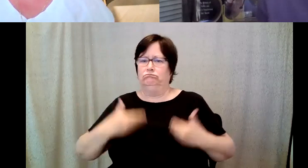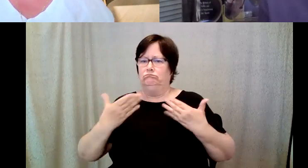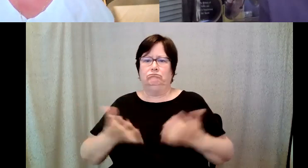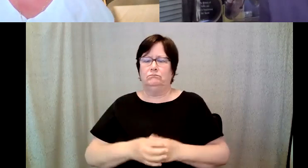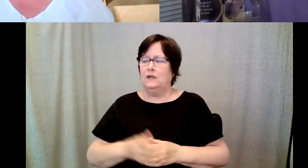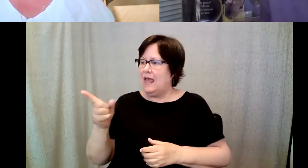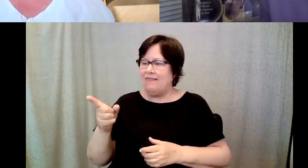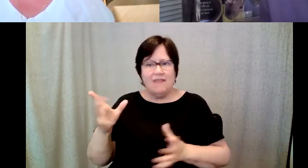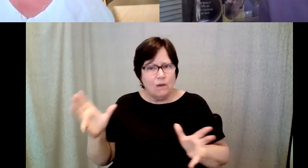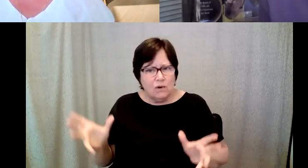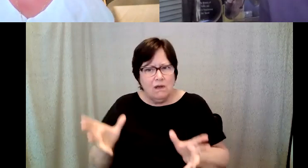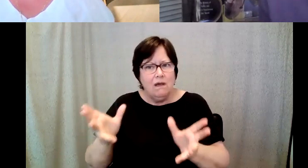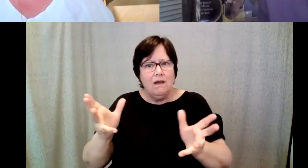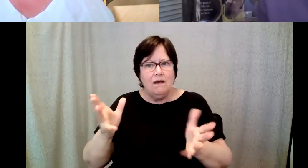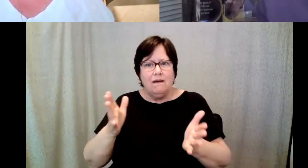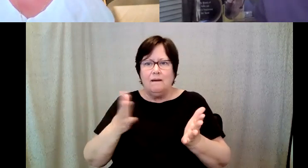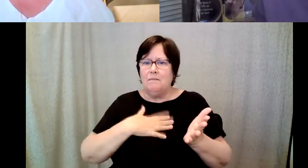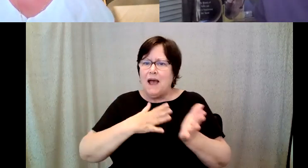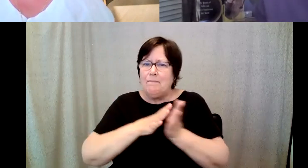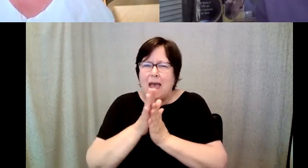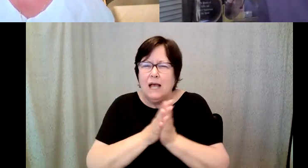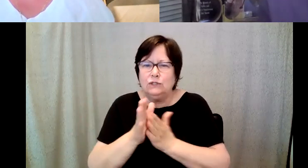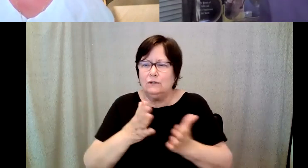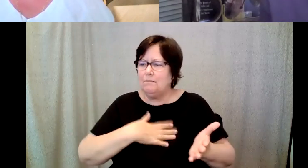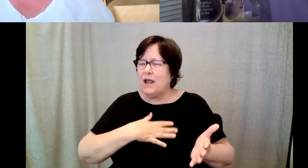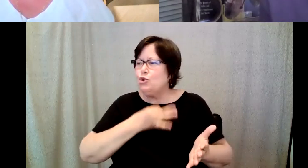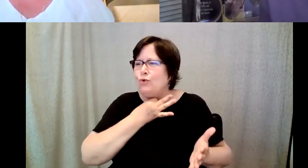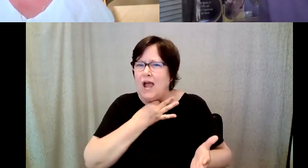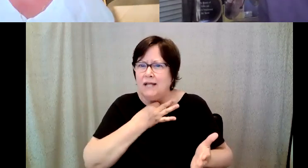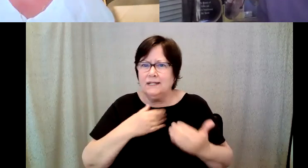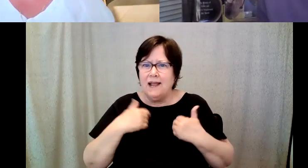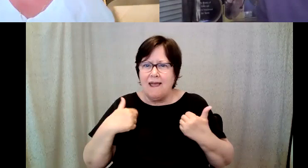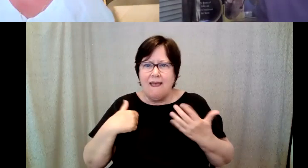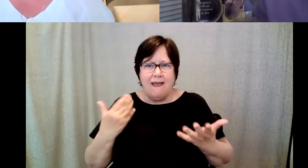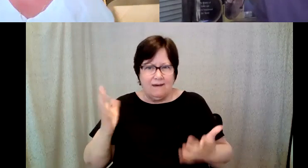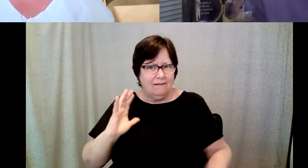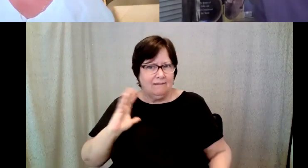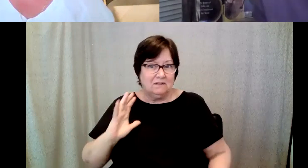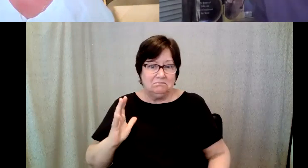D. Major Cohen: The passion and the curiosity that I had as a as a fairly new photographer.